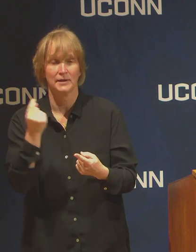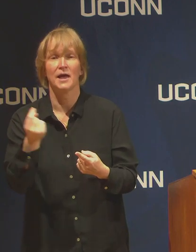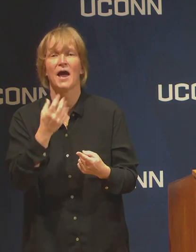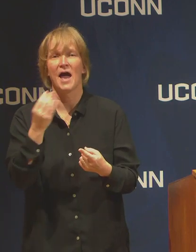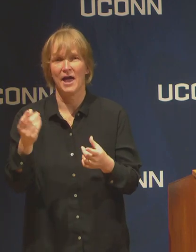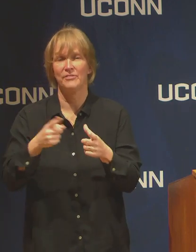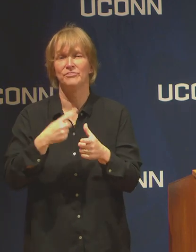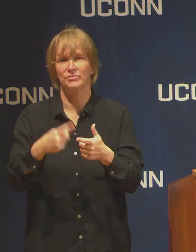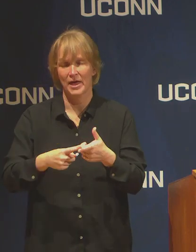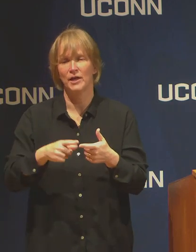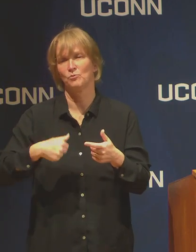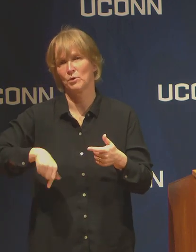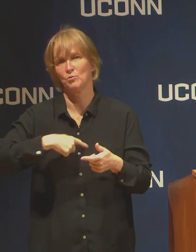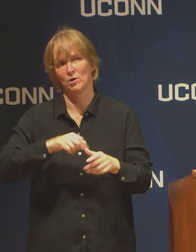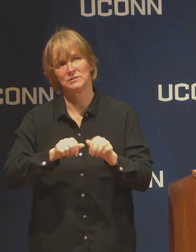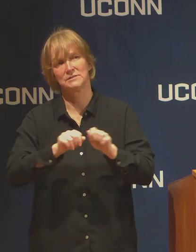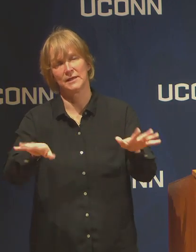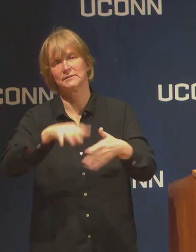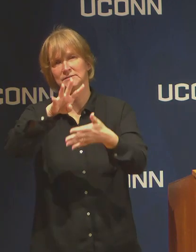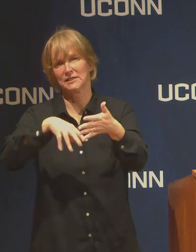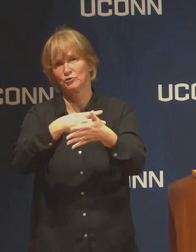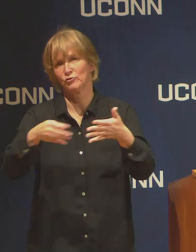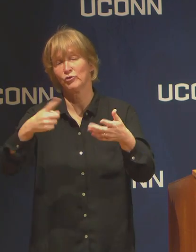where we will select a move out time.